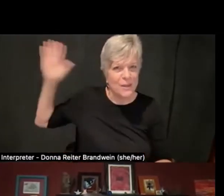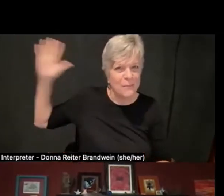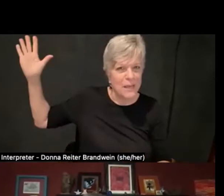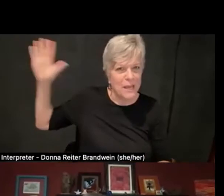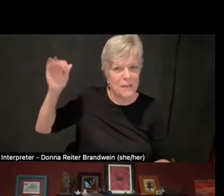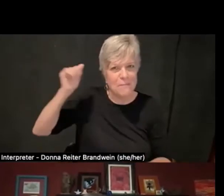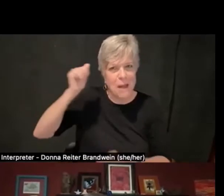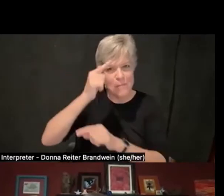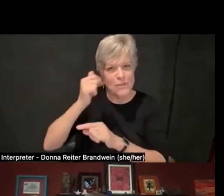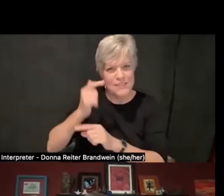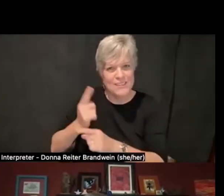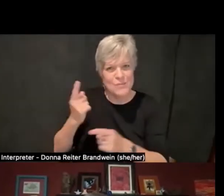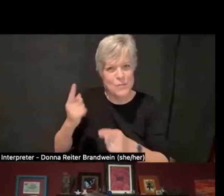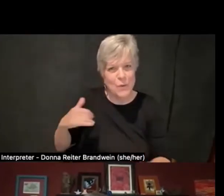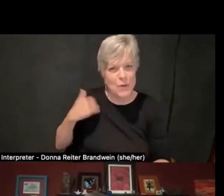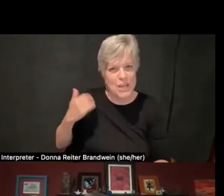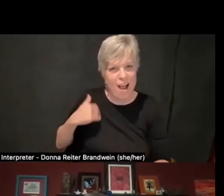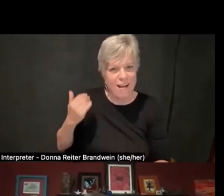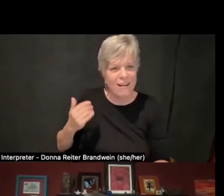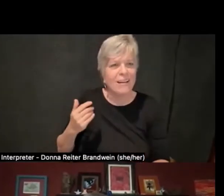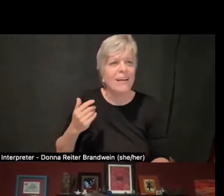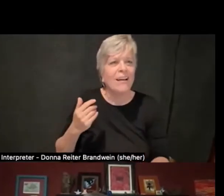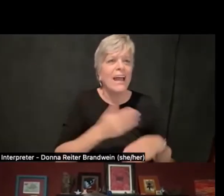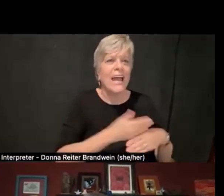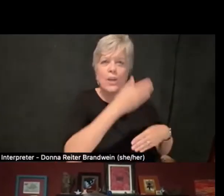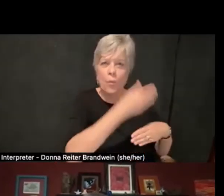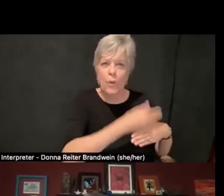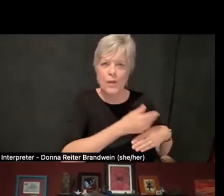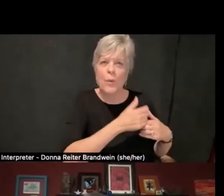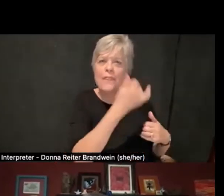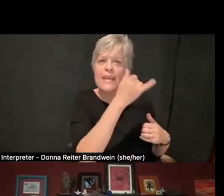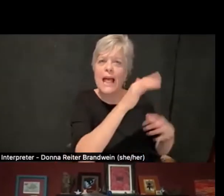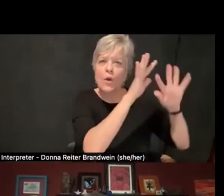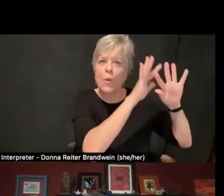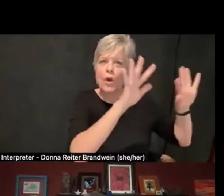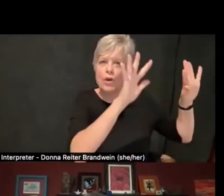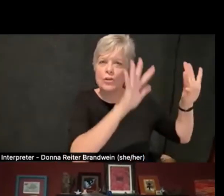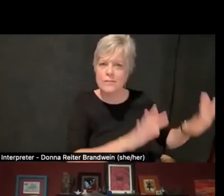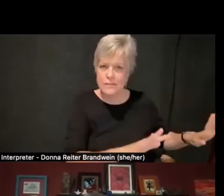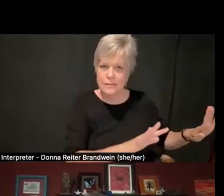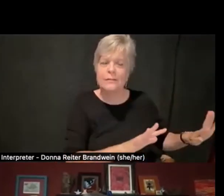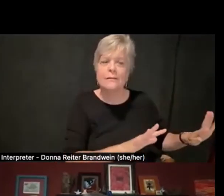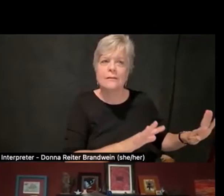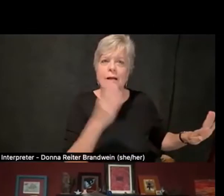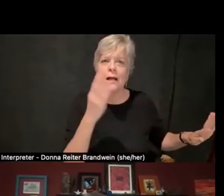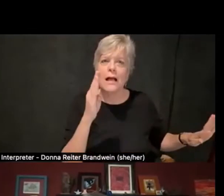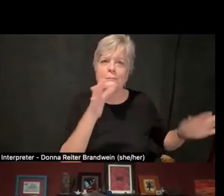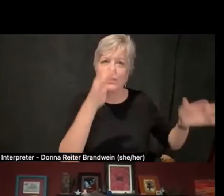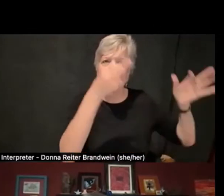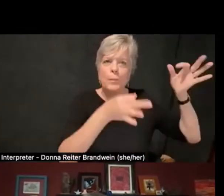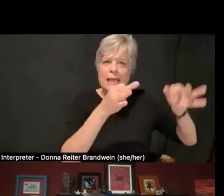and then a window with yellow curtains and blue beads hanging off of it.